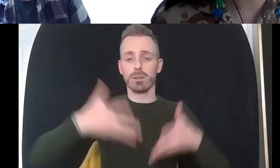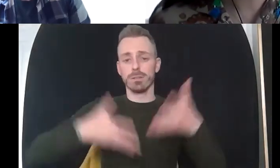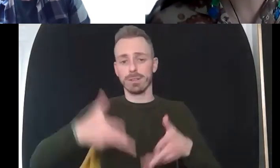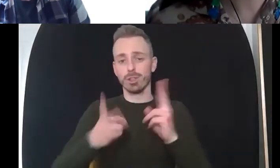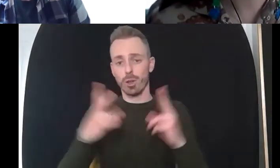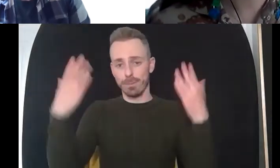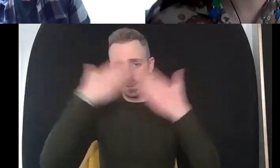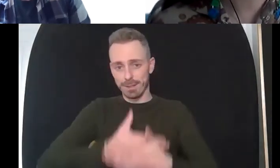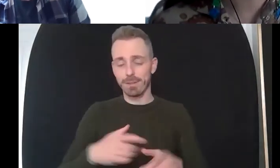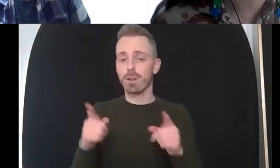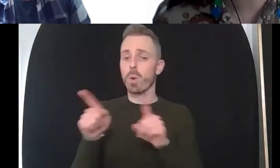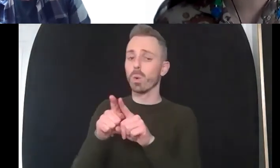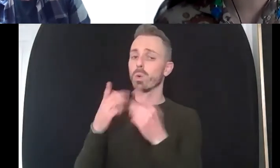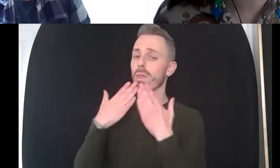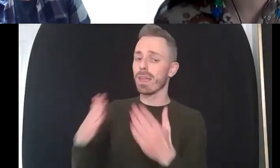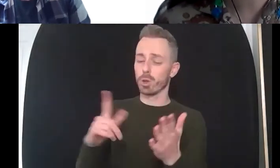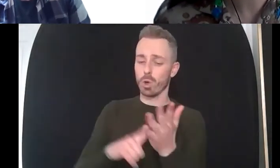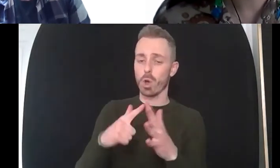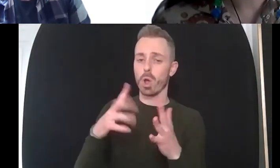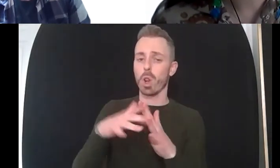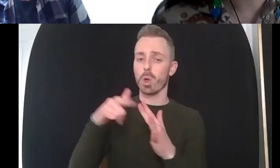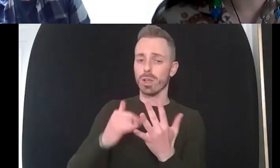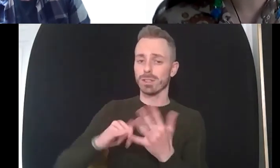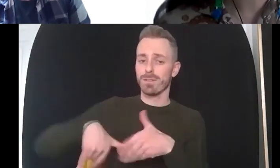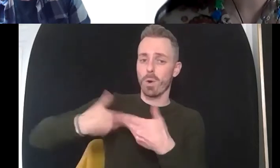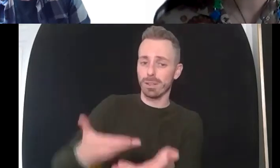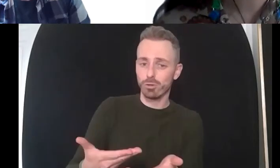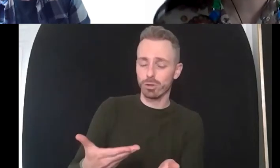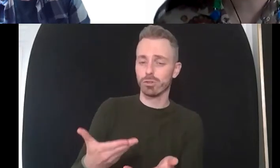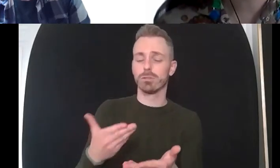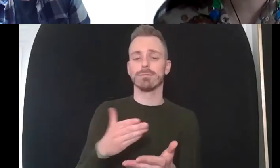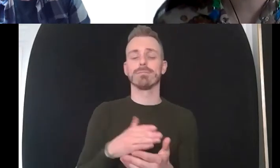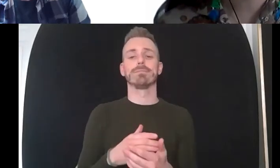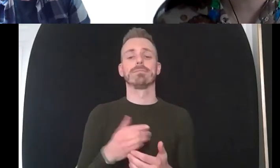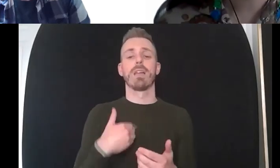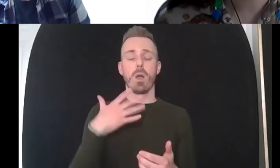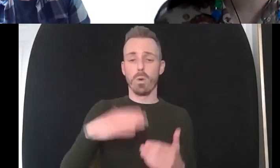lewis as well of course for the introduction so i just want to remind everyone that we'll um send